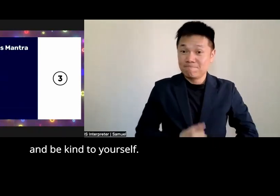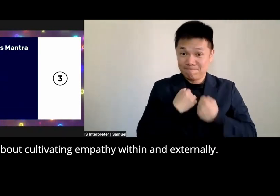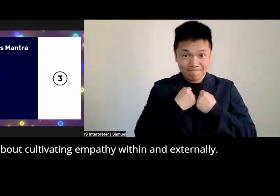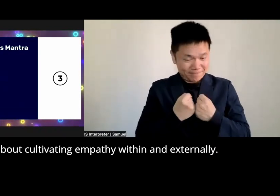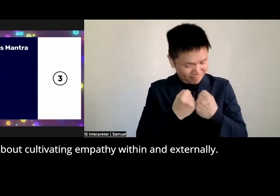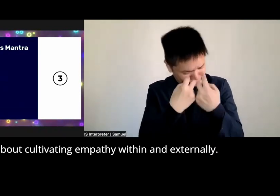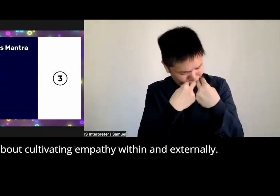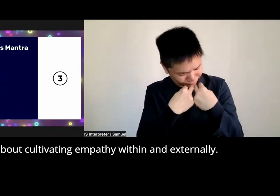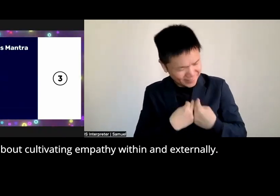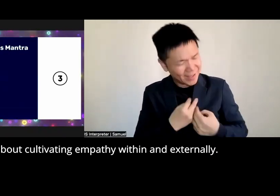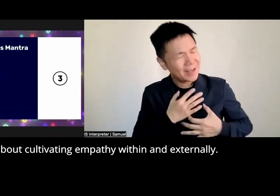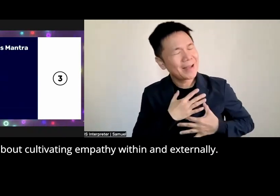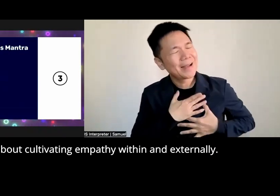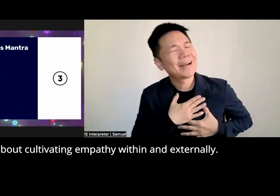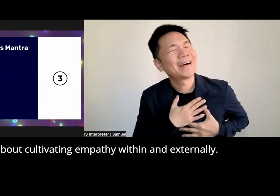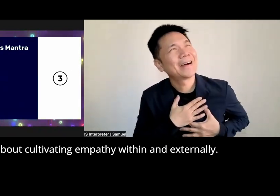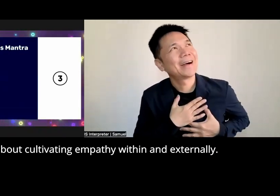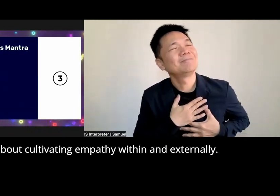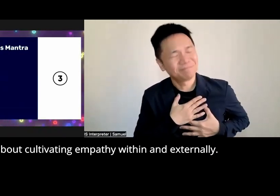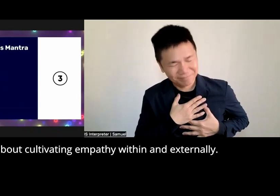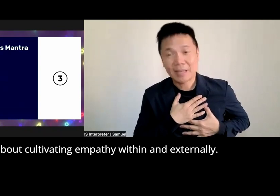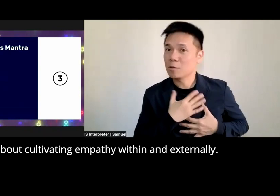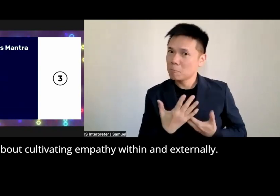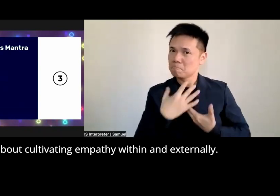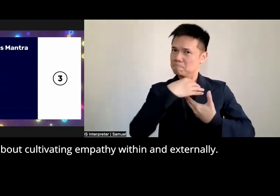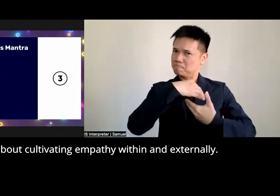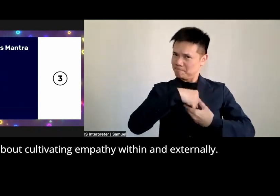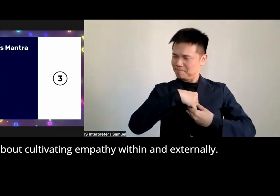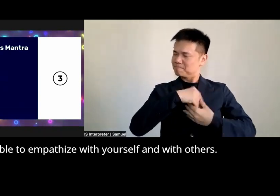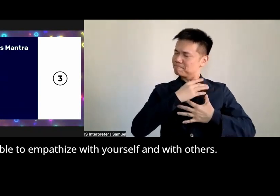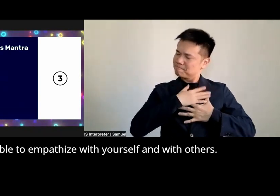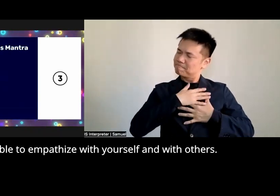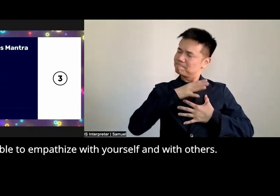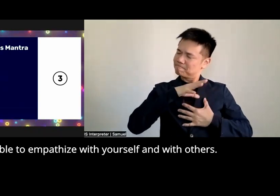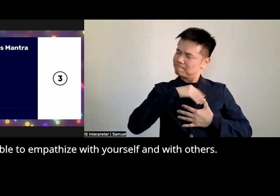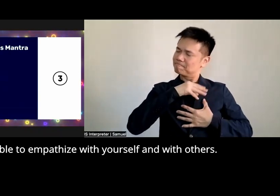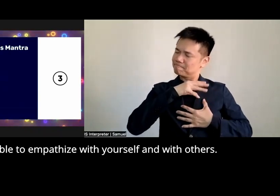This is all about cultivating empathy within and uh and externally so being able to empathize with